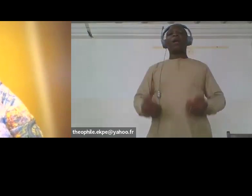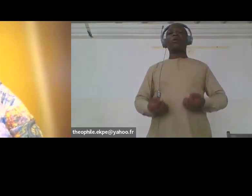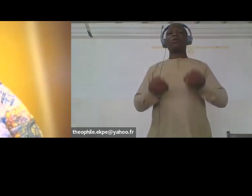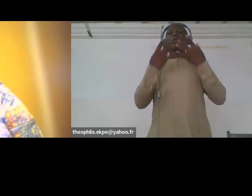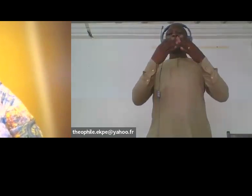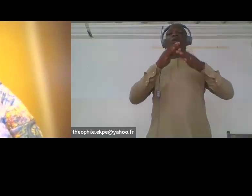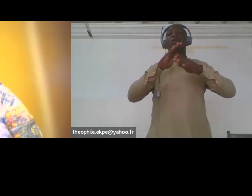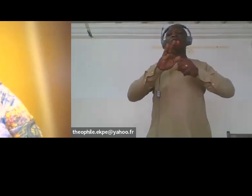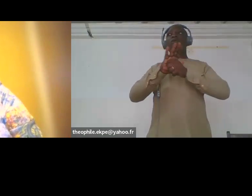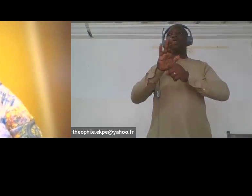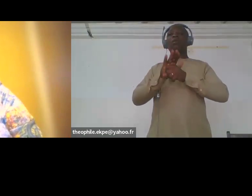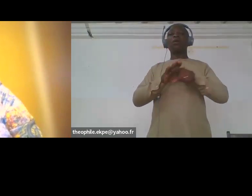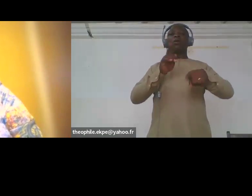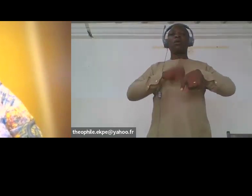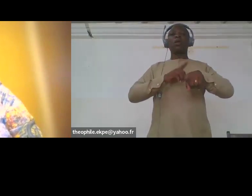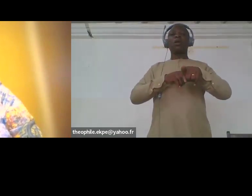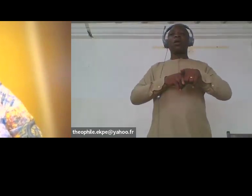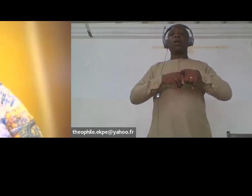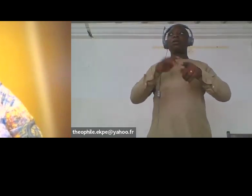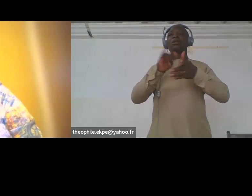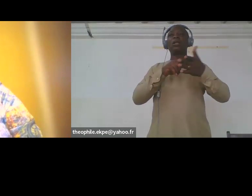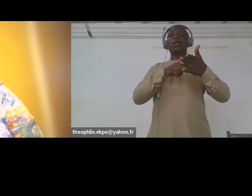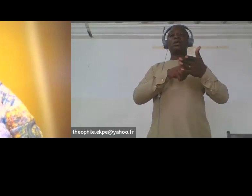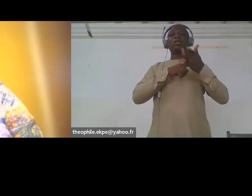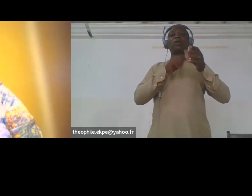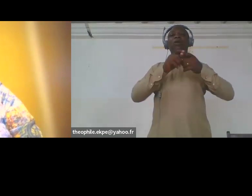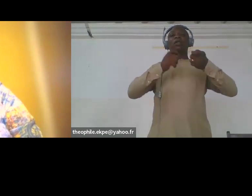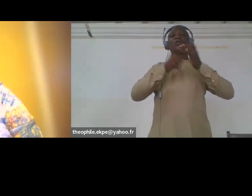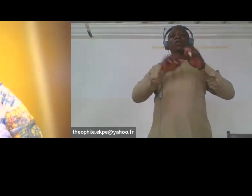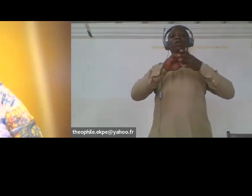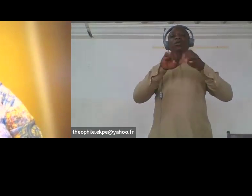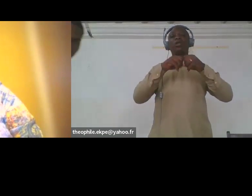the demands associated with running the business and also running their home,